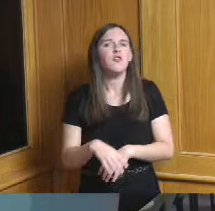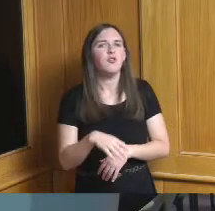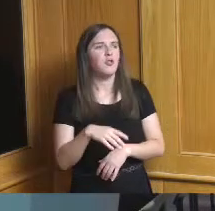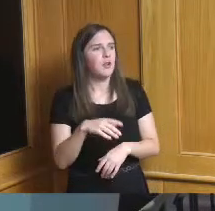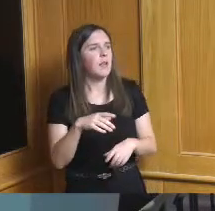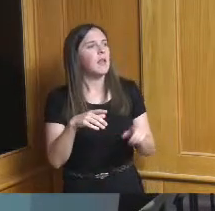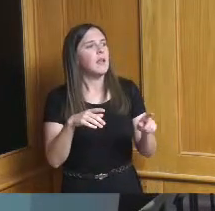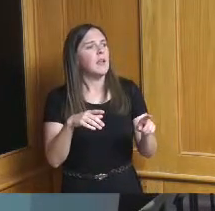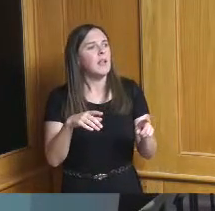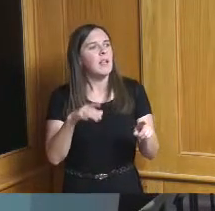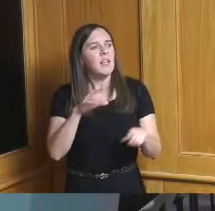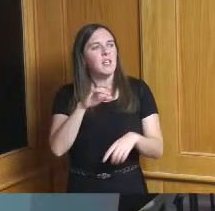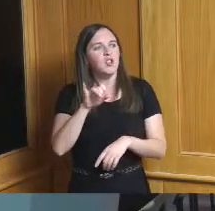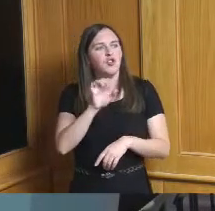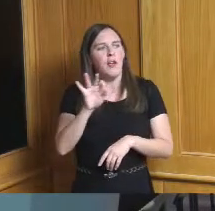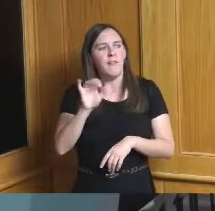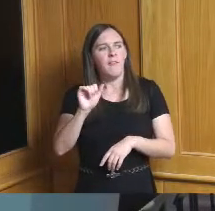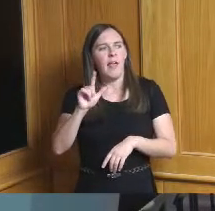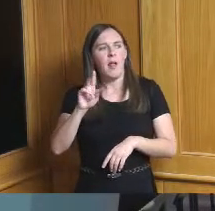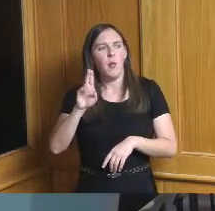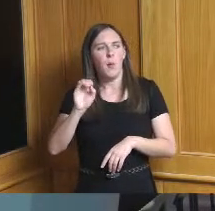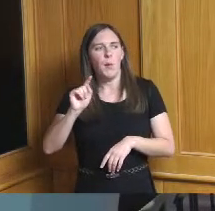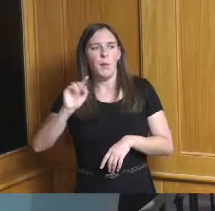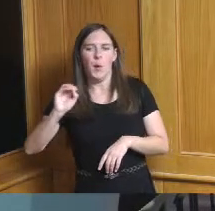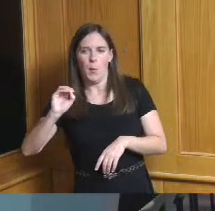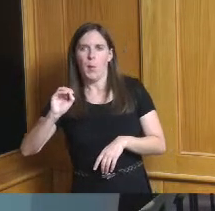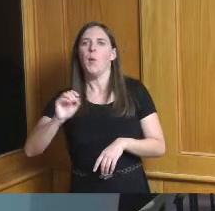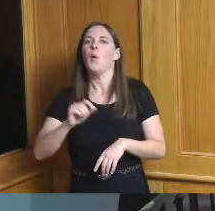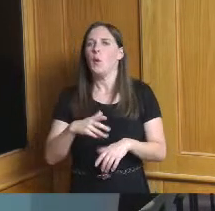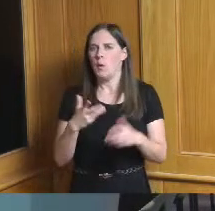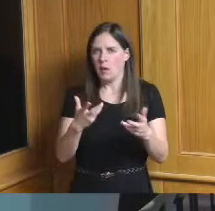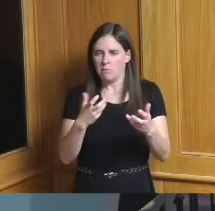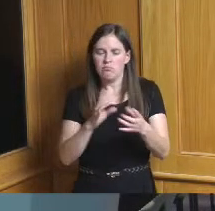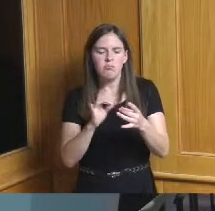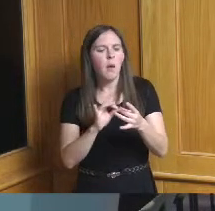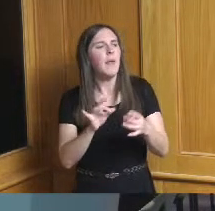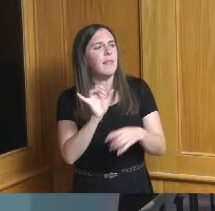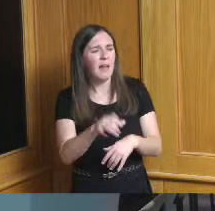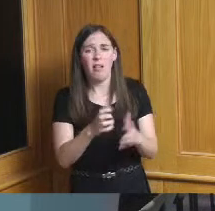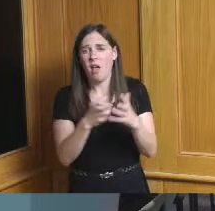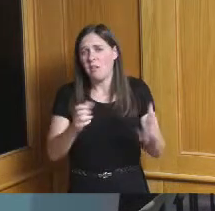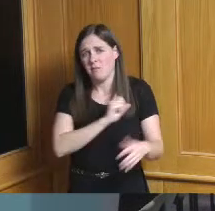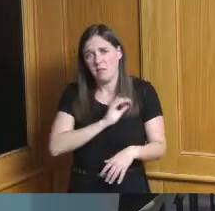the booster uh Commissioner Kesterman so we've got a lot of staff obviously in the county who